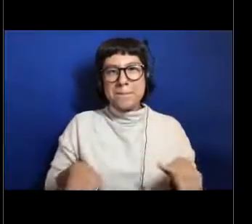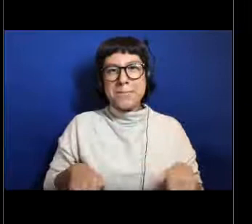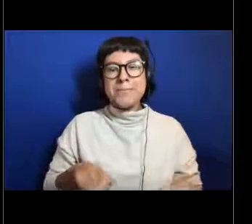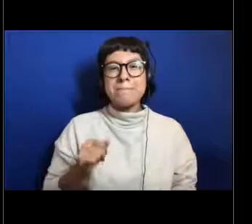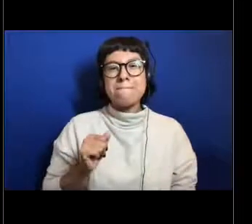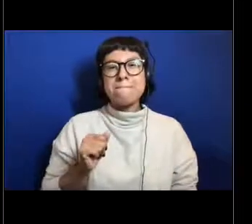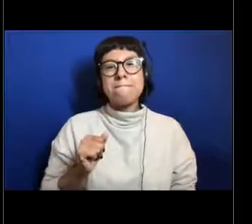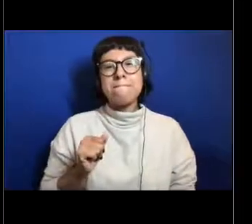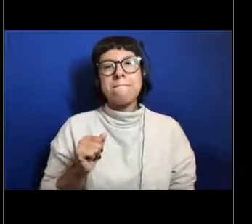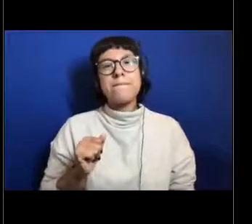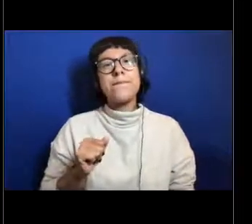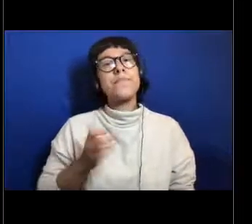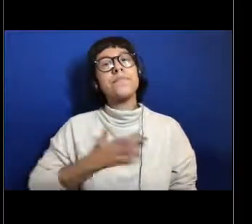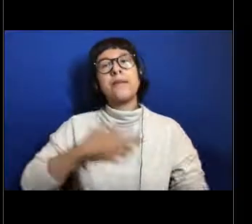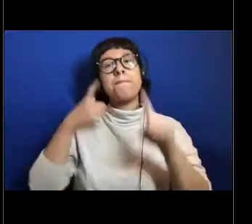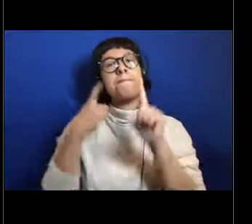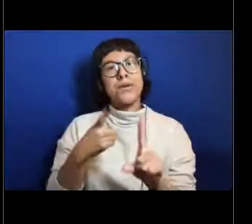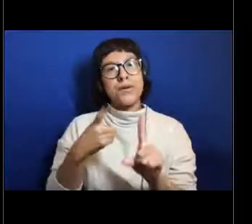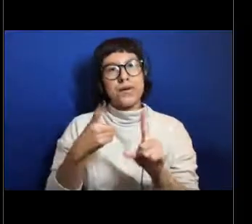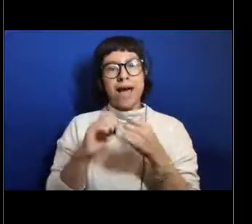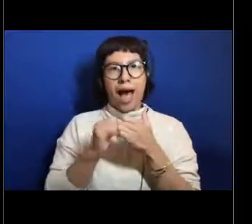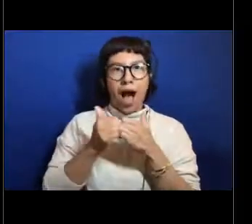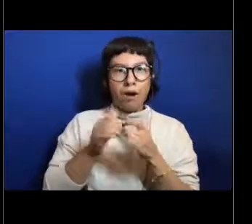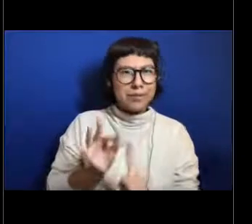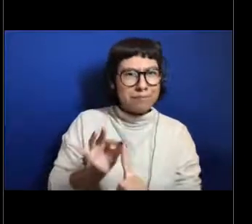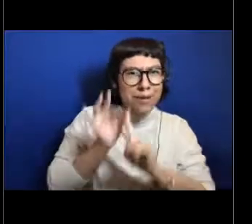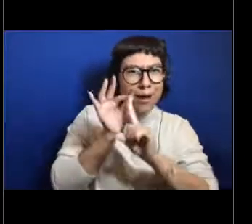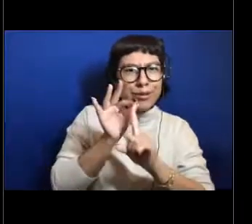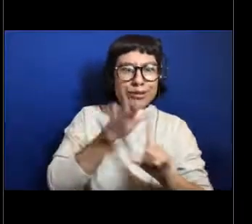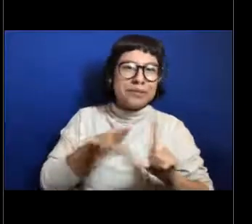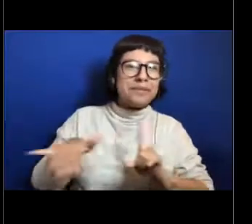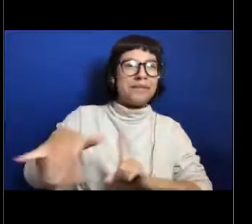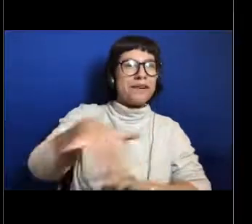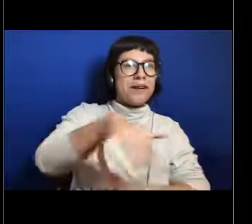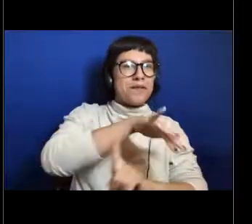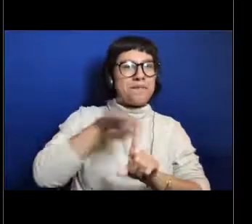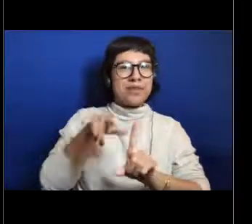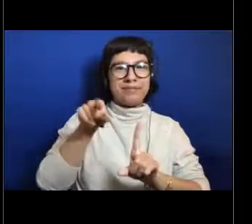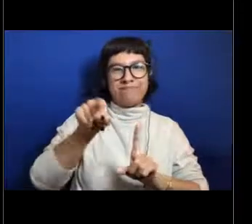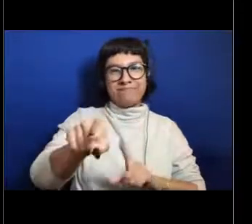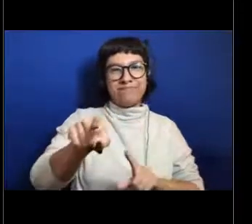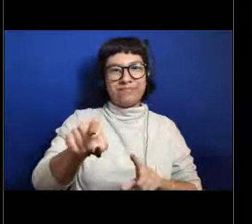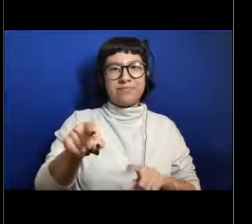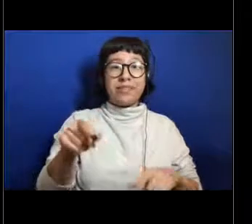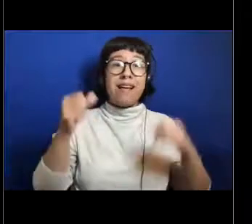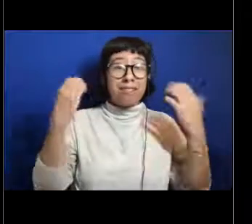To illustrate the point about how unique the ecosystems are in the deep sea. This is a bunch of sponges.